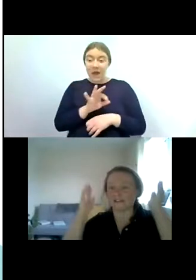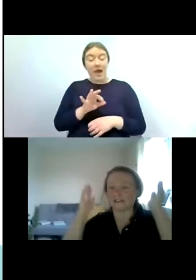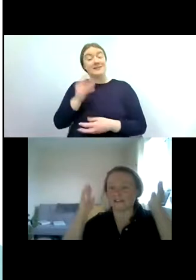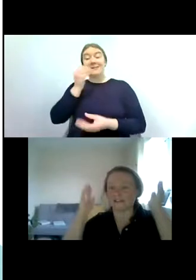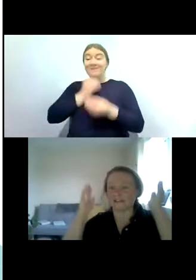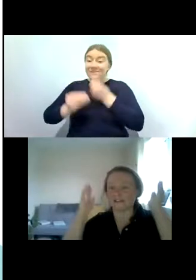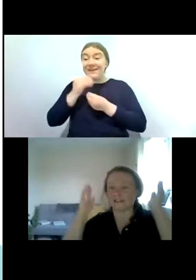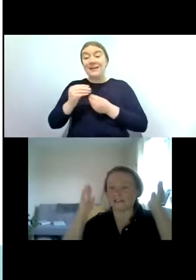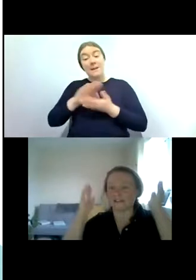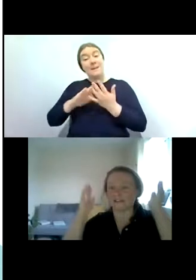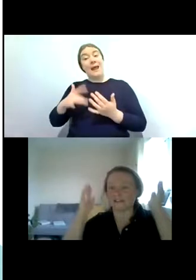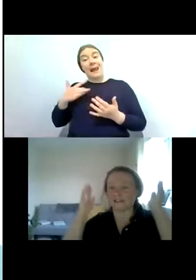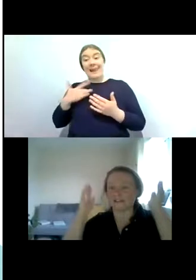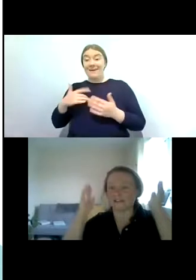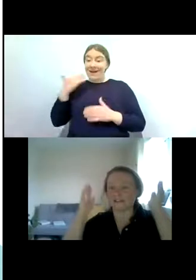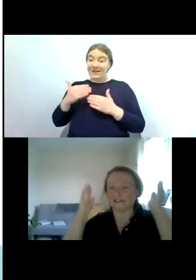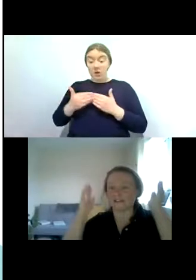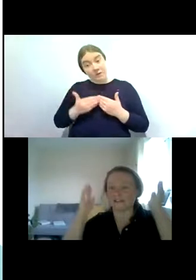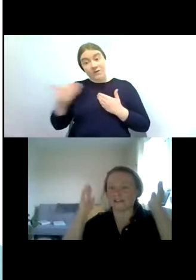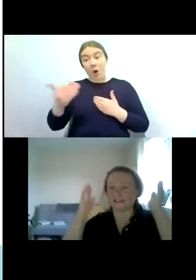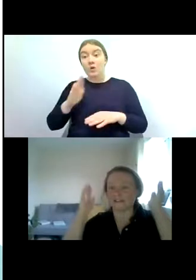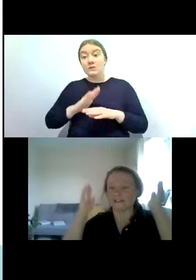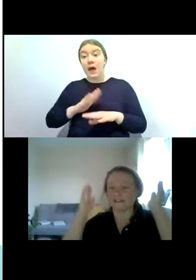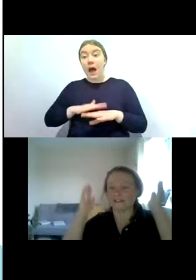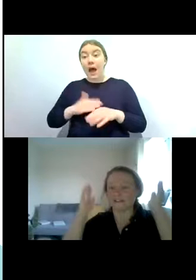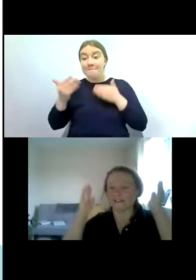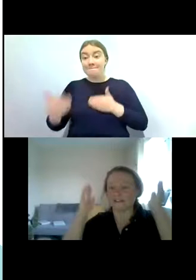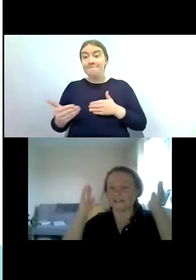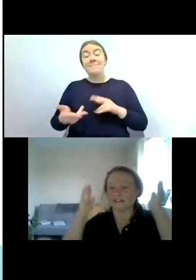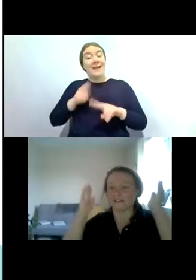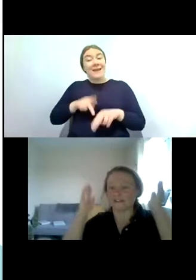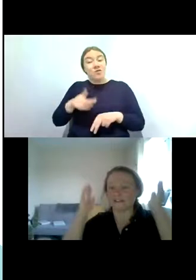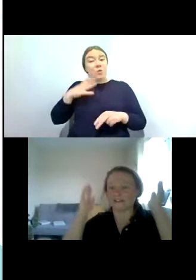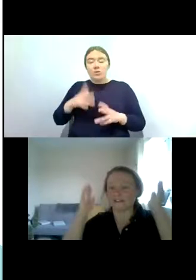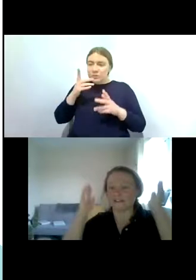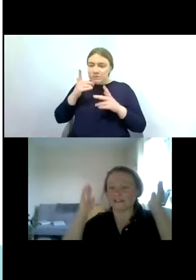quite a long time compared to our other riverflies and if you do want to get into adult id then um